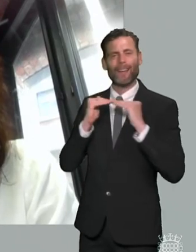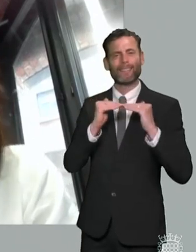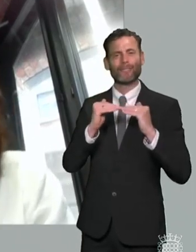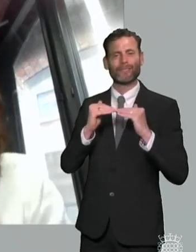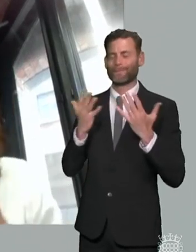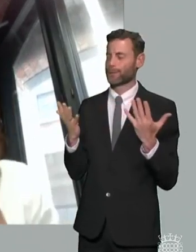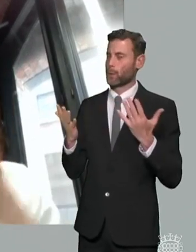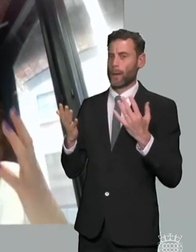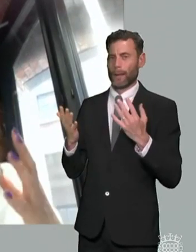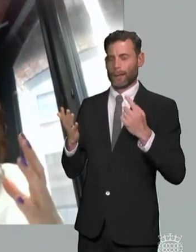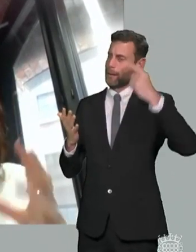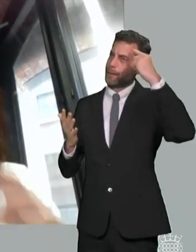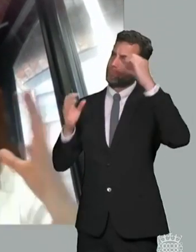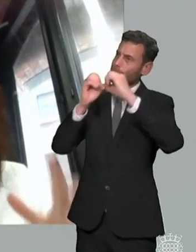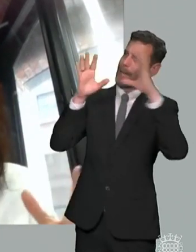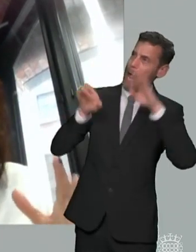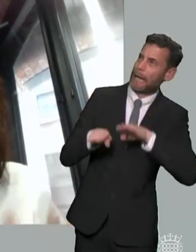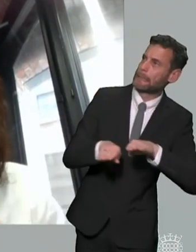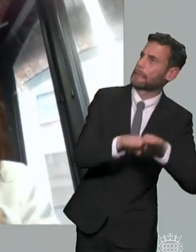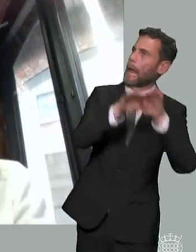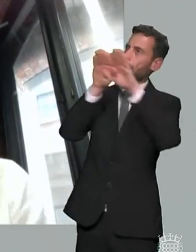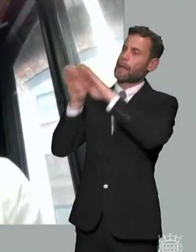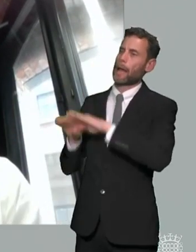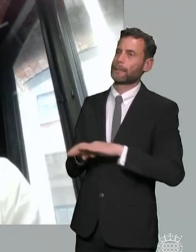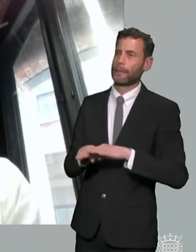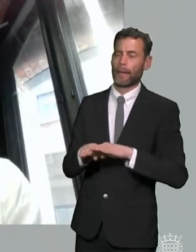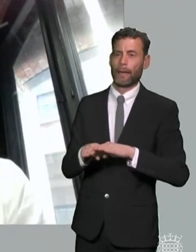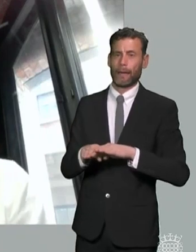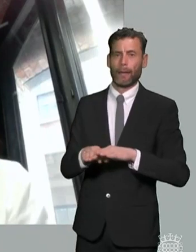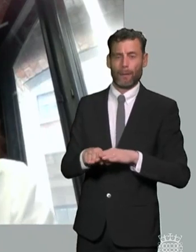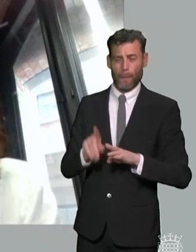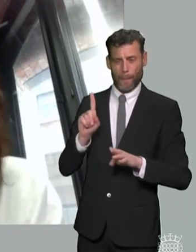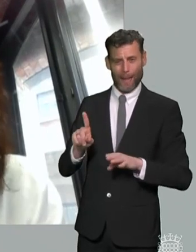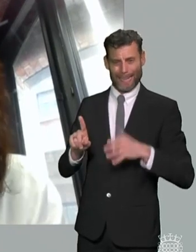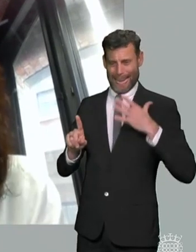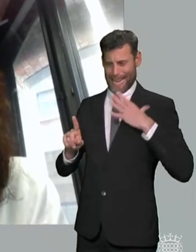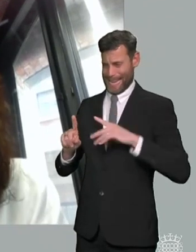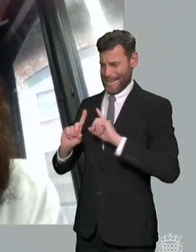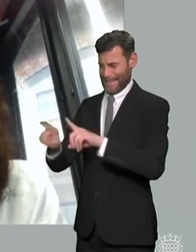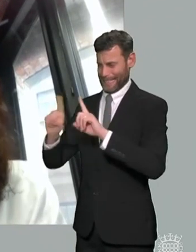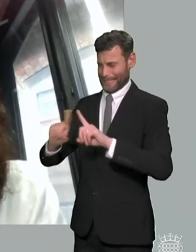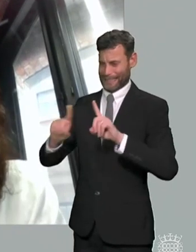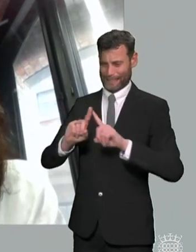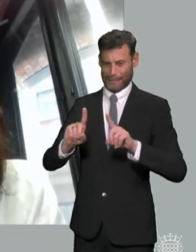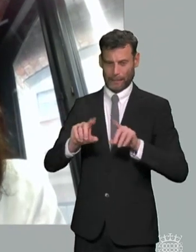at standardization of almost needs and provision and it that really concerns me that we are moving